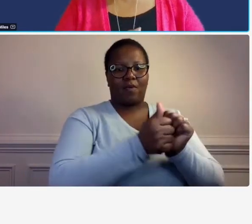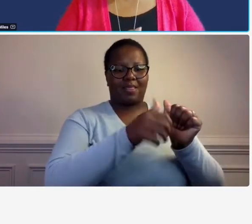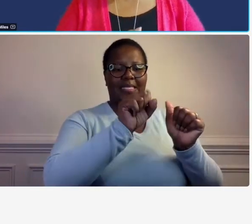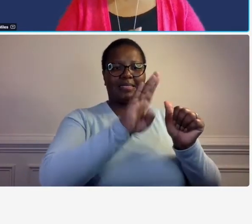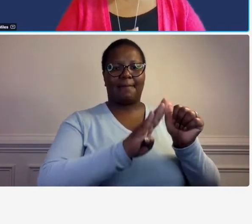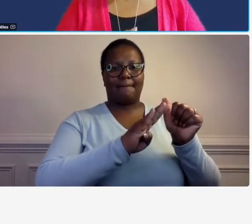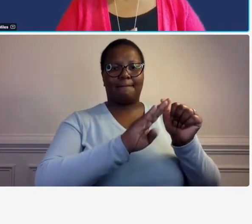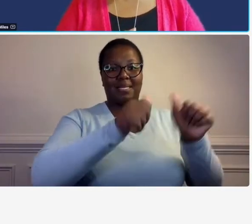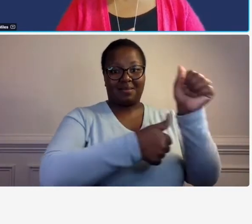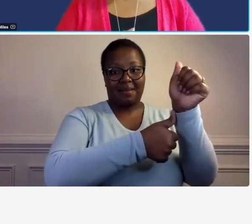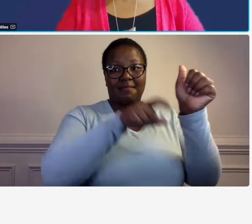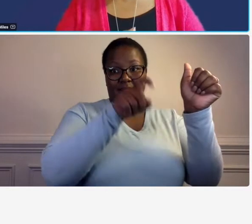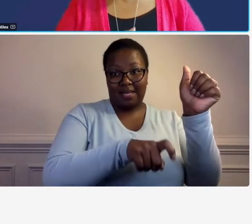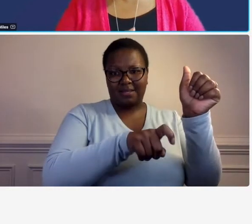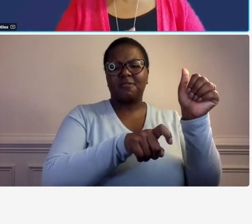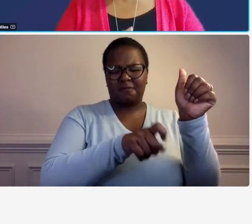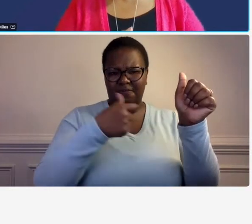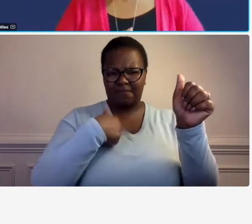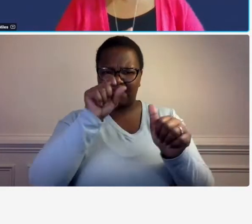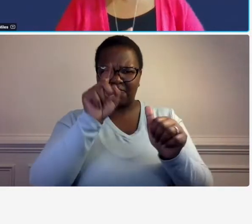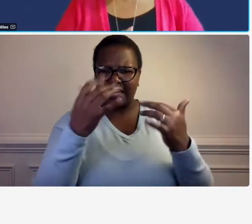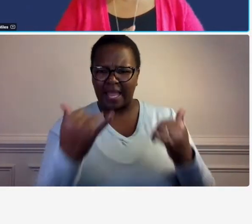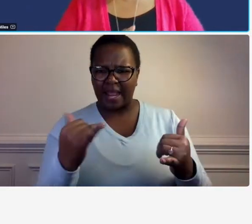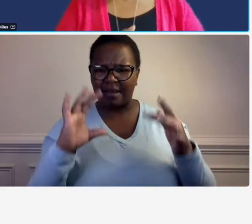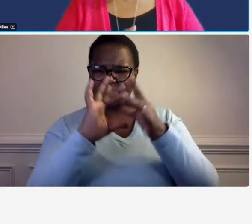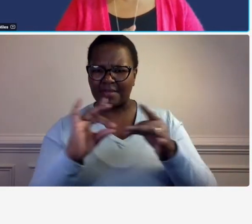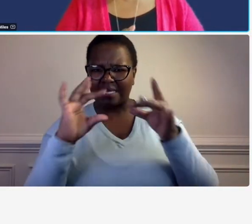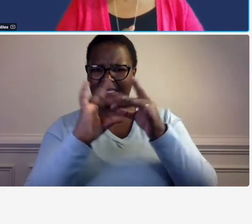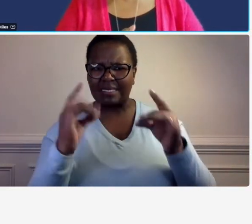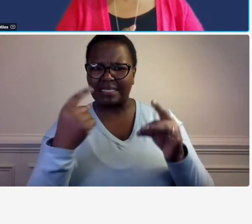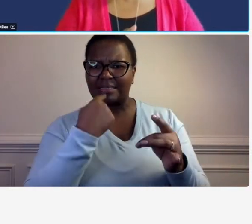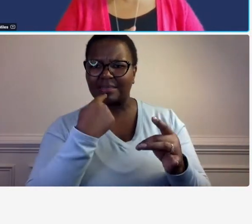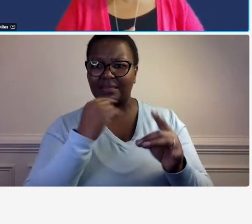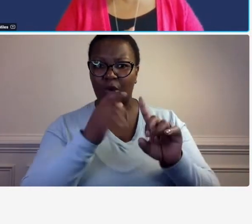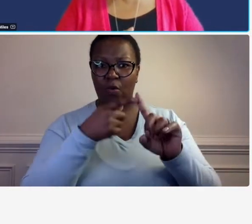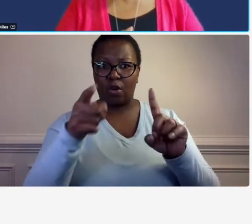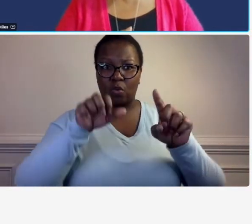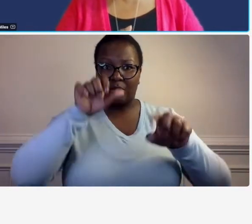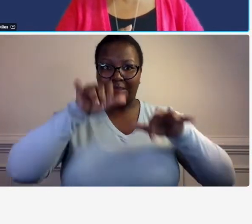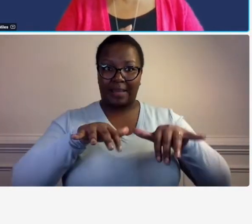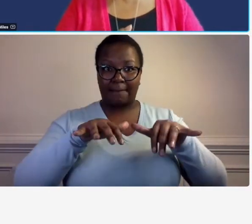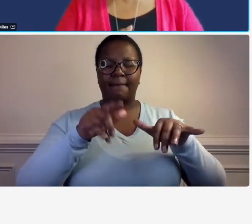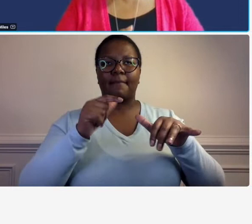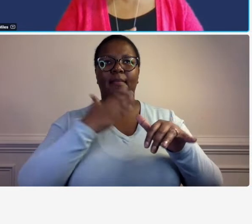and um i see a message to send your when you're dropping the chat sent to everyone as opposed to